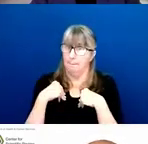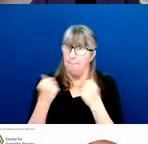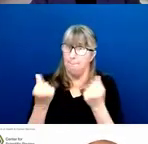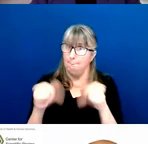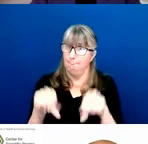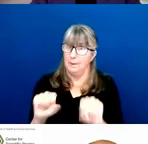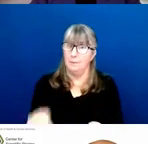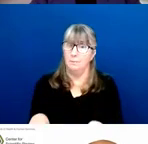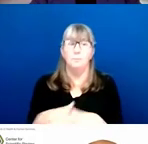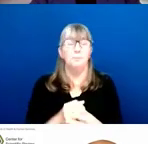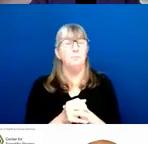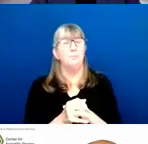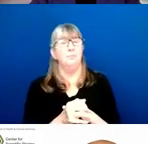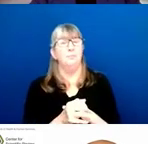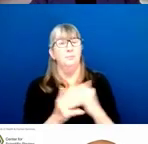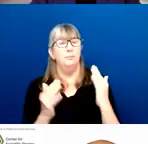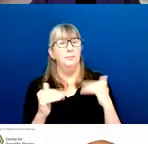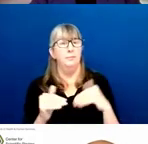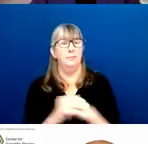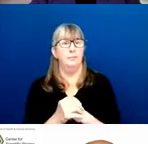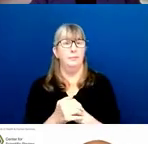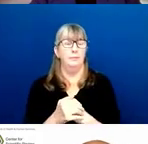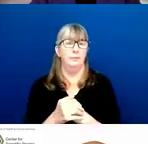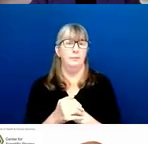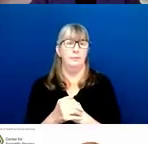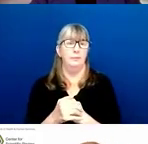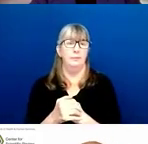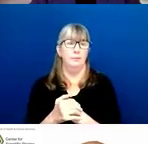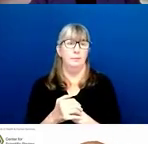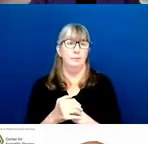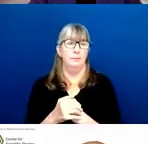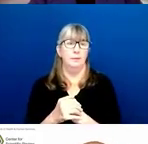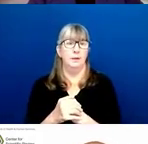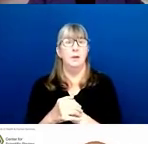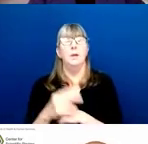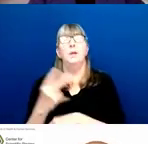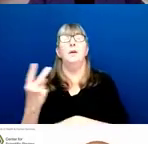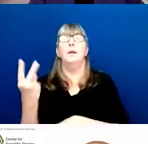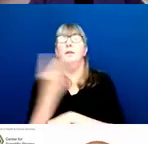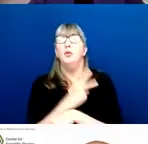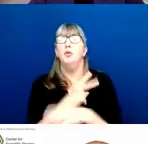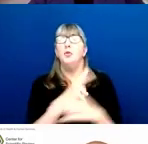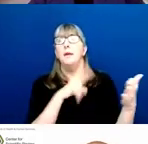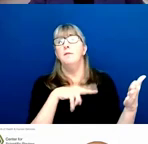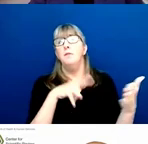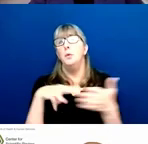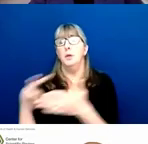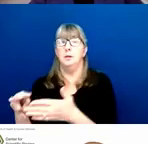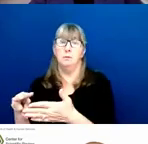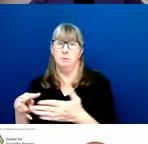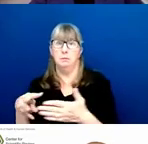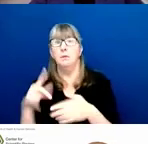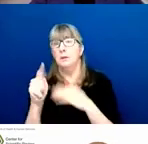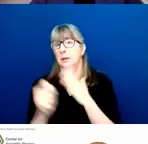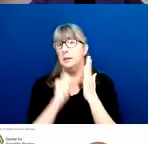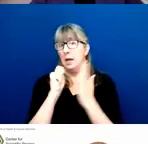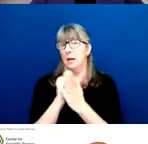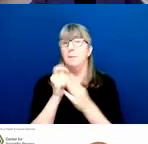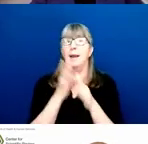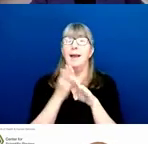Next slide, please. So there is a 2-day viewing window after your application is submitted. This is a great opportunity to catch mistakes,